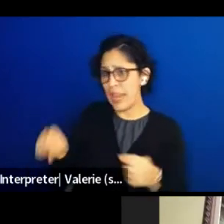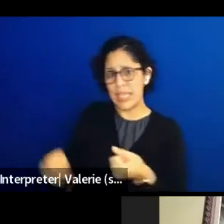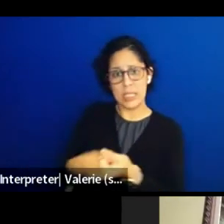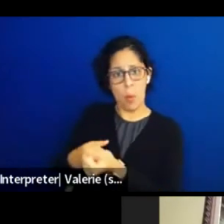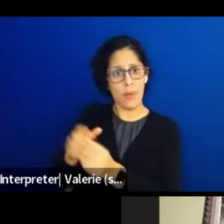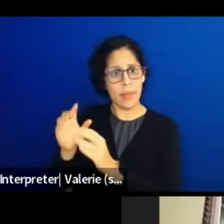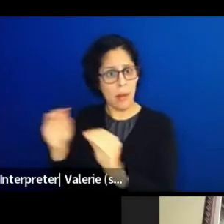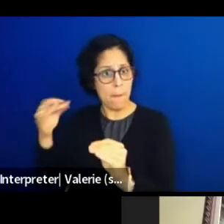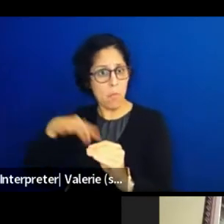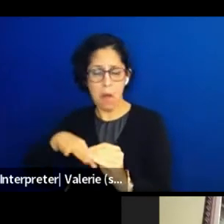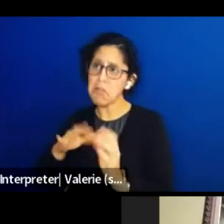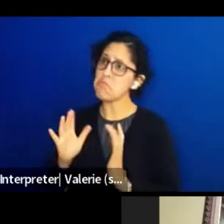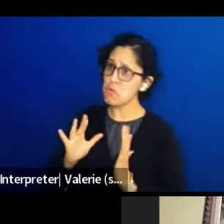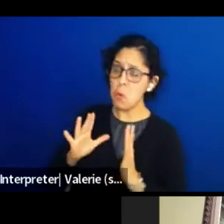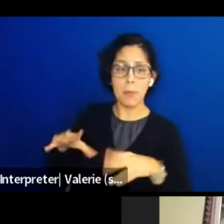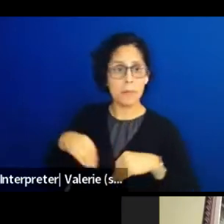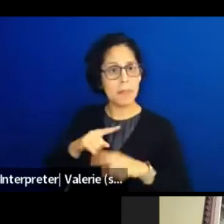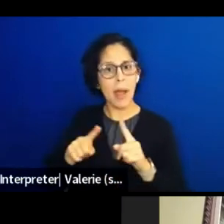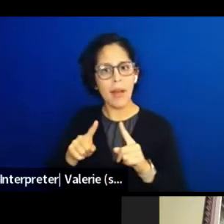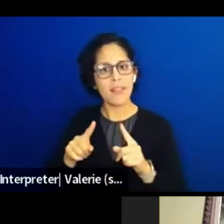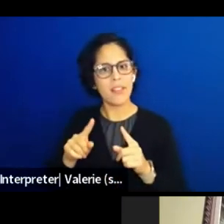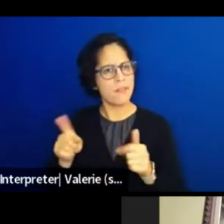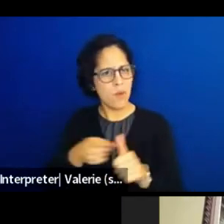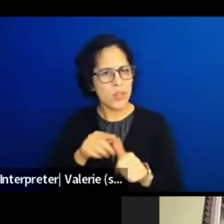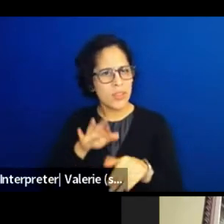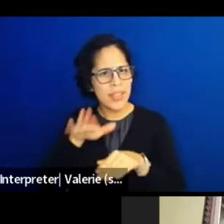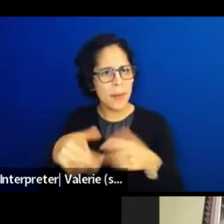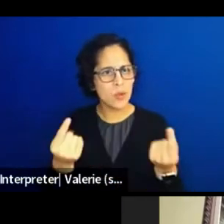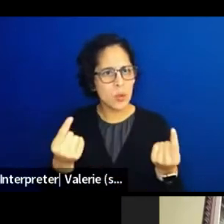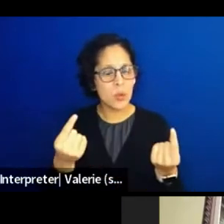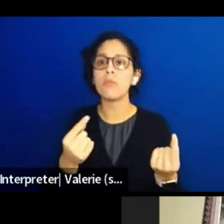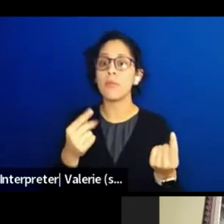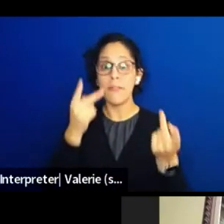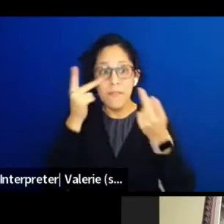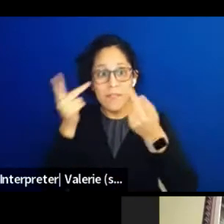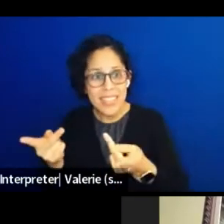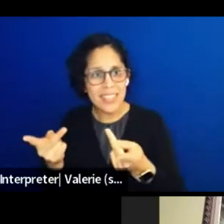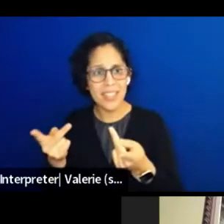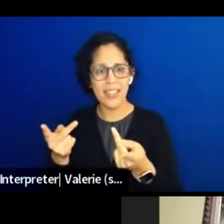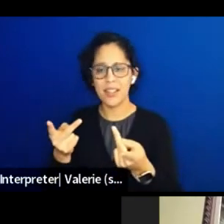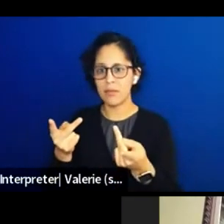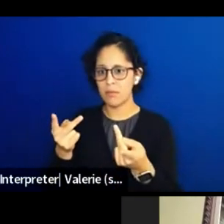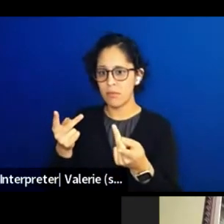is just come and visit, get to know the land, connect. But at certain times you do have to stay away